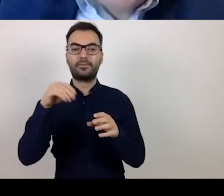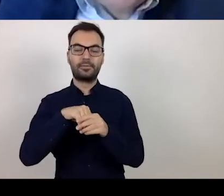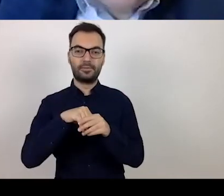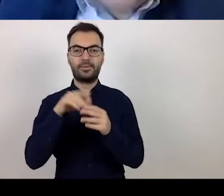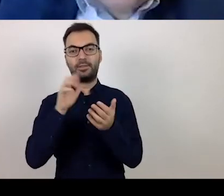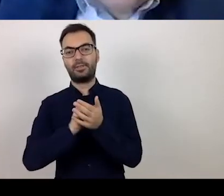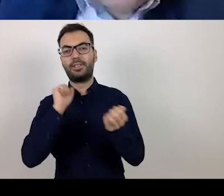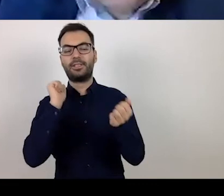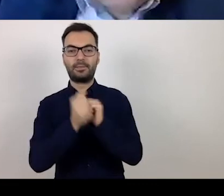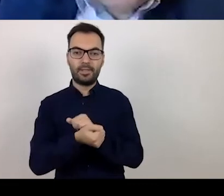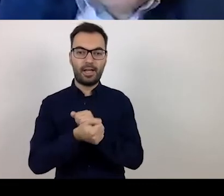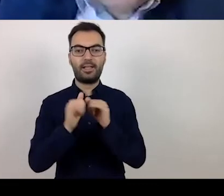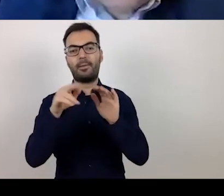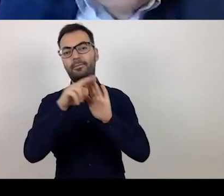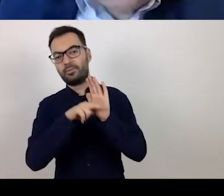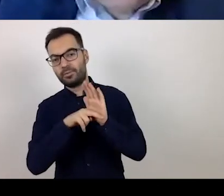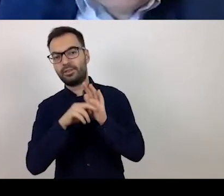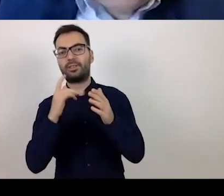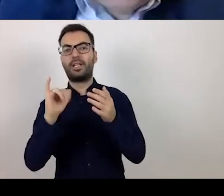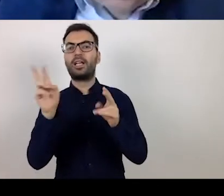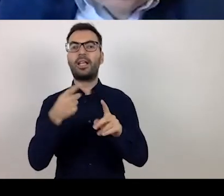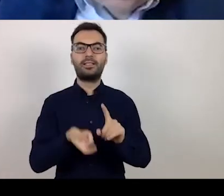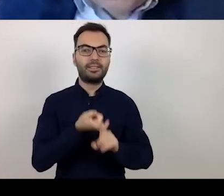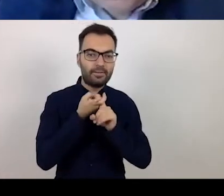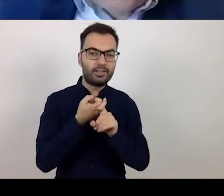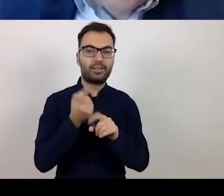and suspension of the guidelines in exceptional circumstances.